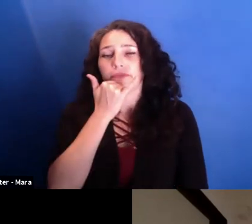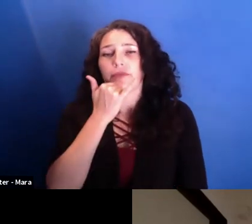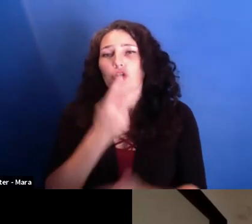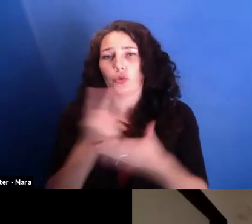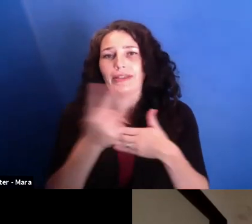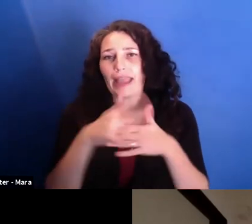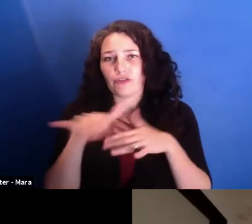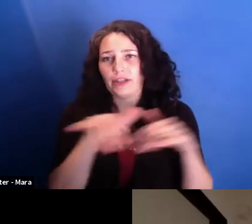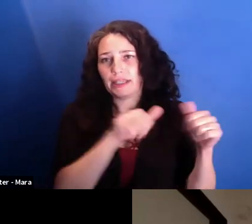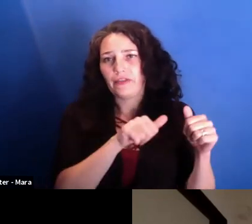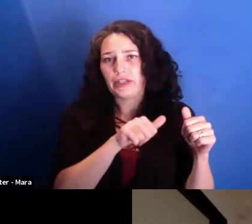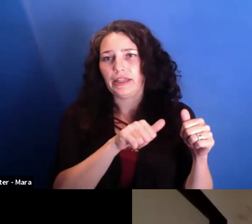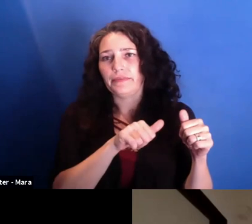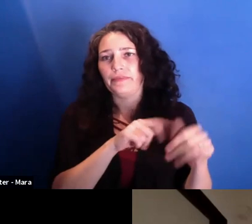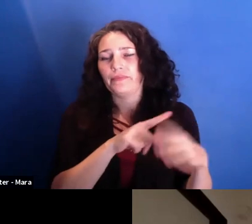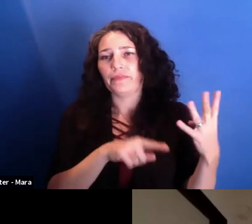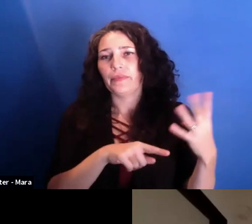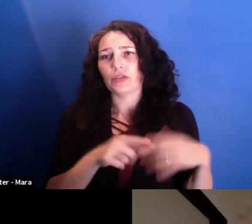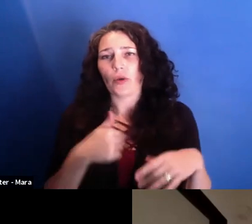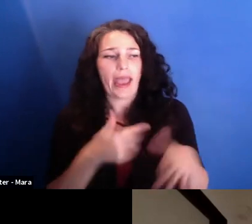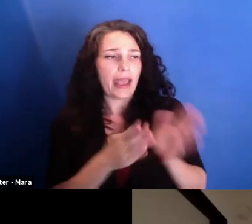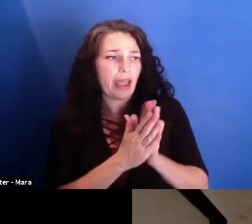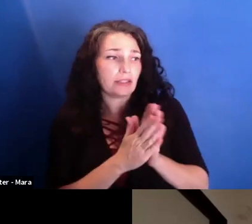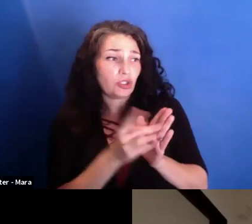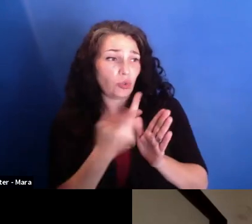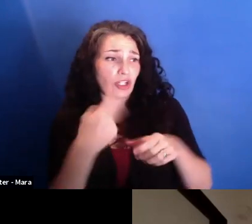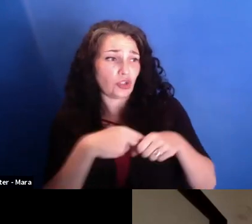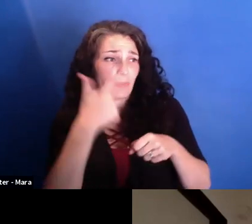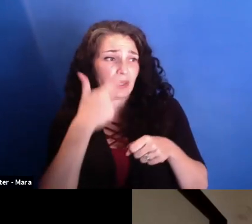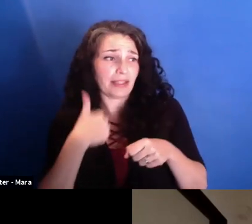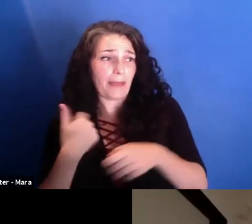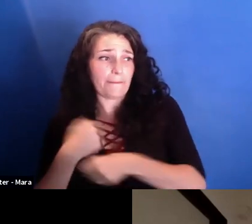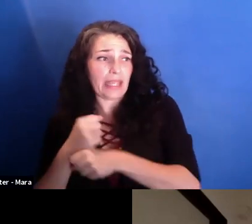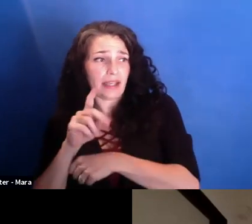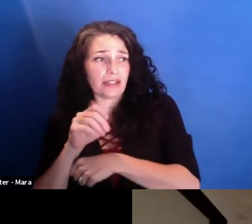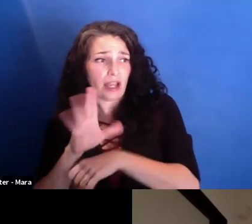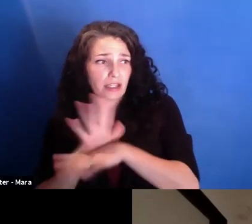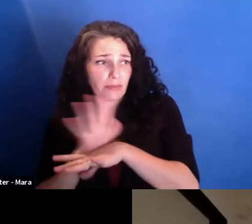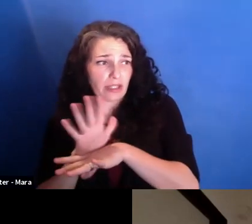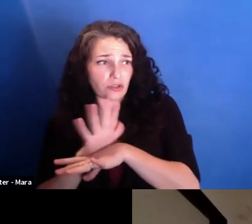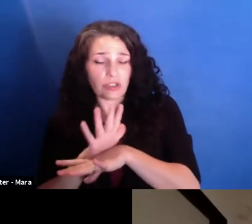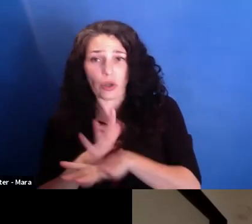And so he joined the band. And that helped a lot for the victims and the parents to gain their trust.